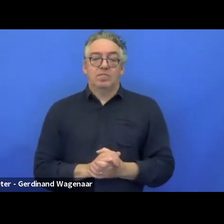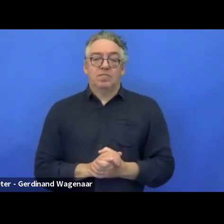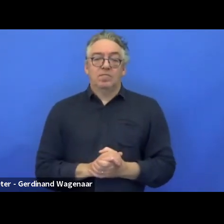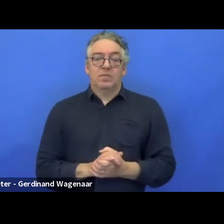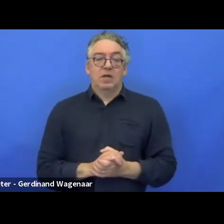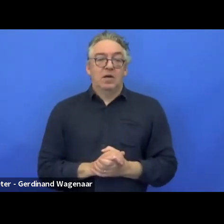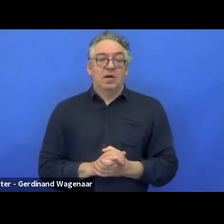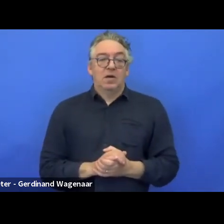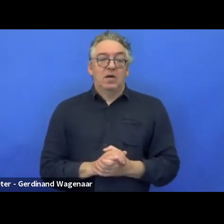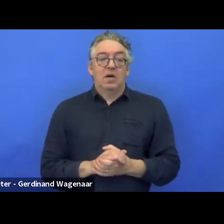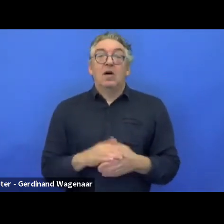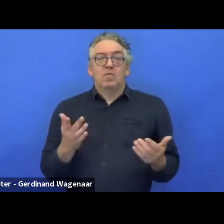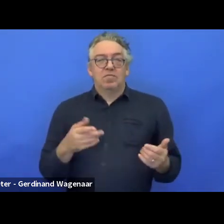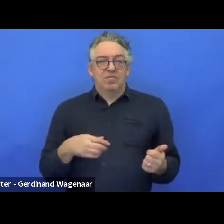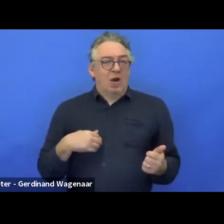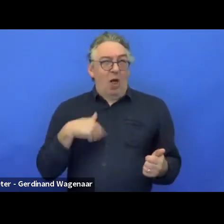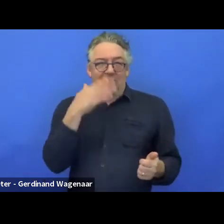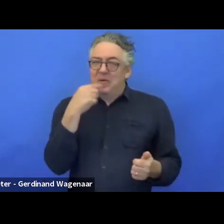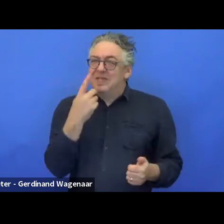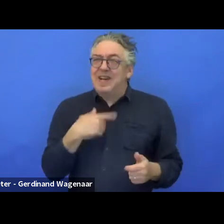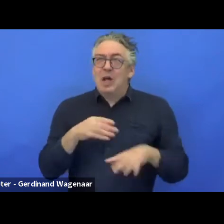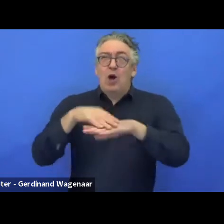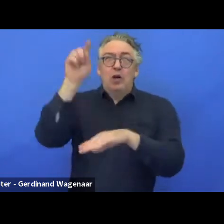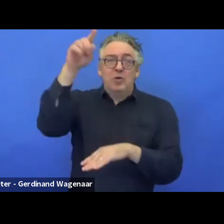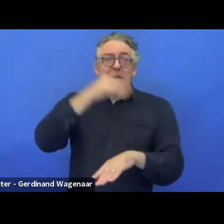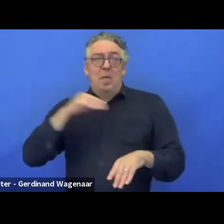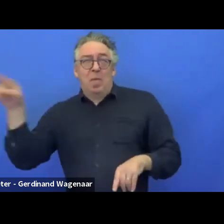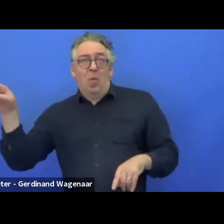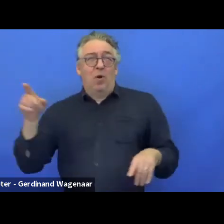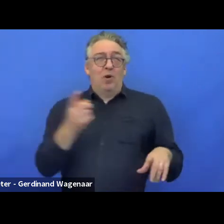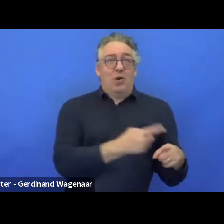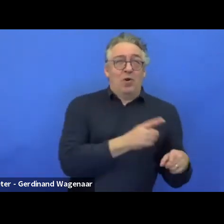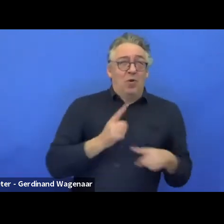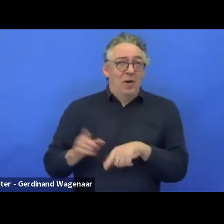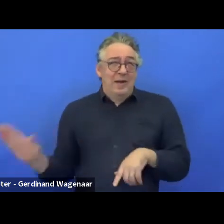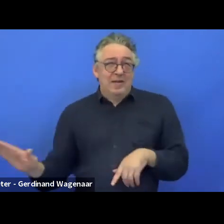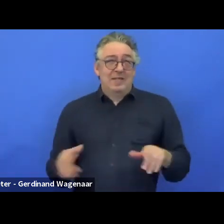Sweden, Poland, Greece, Portugal will get a tablet, will do the pilot.